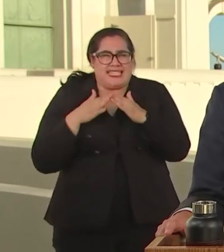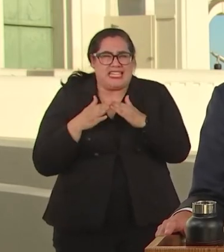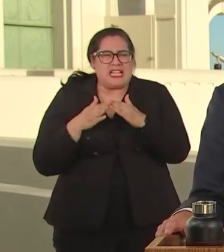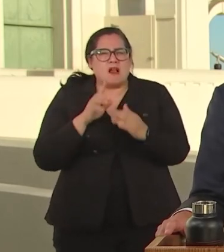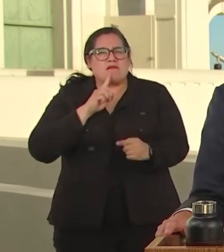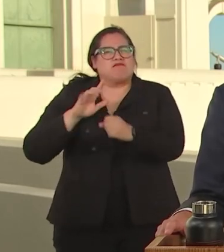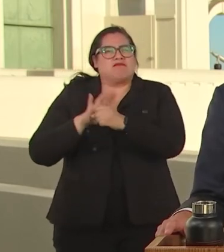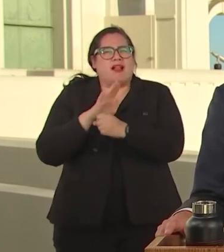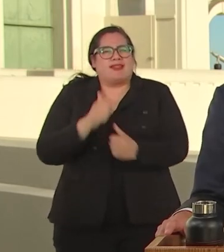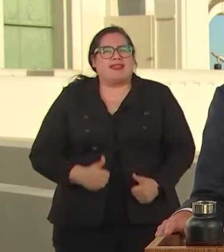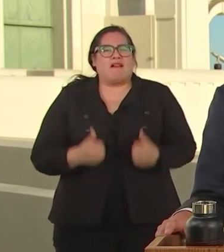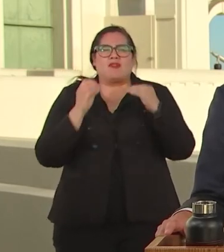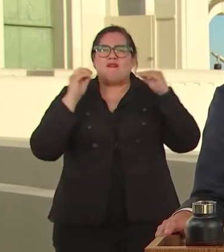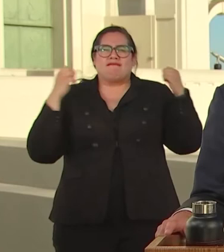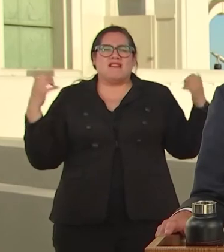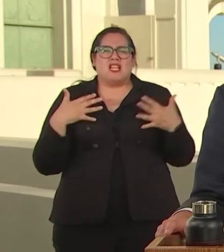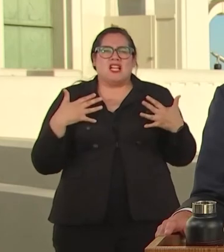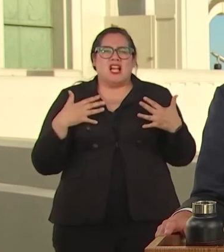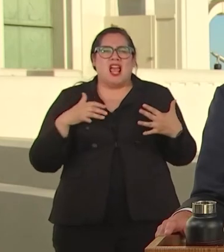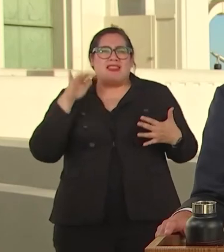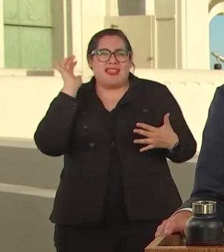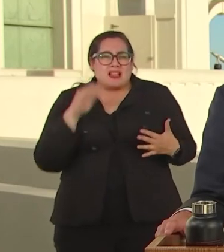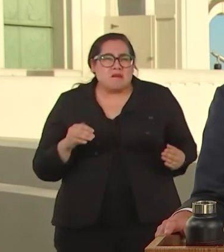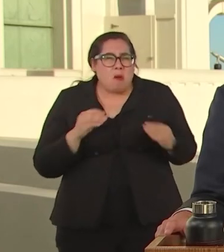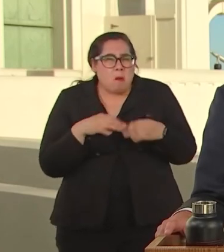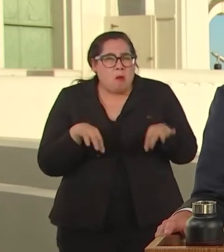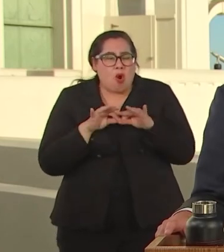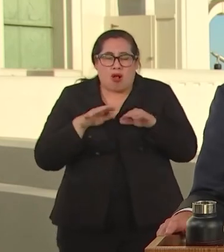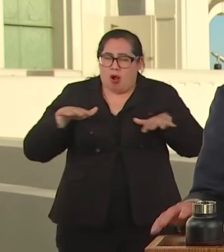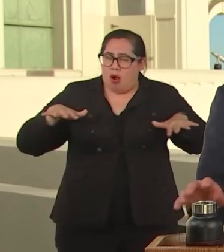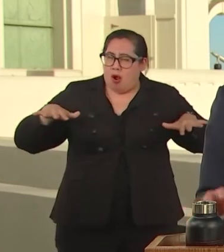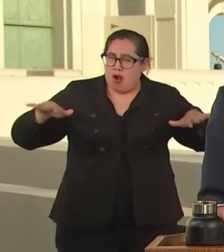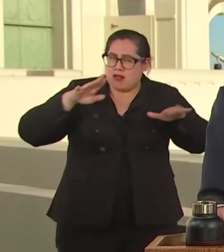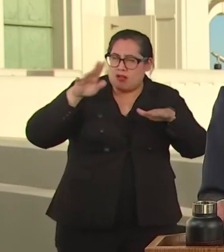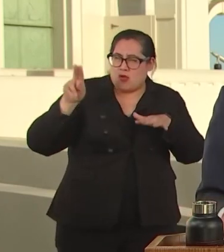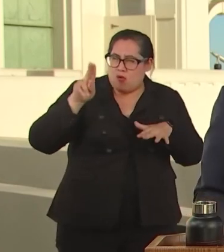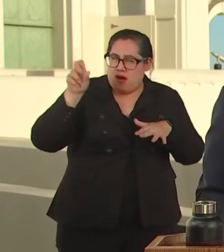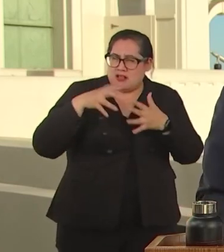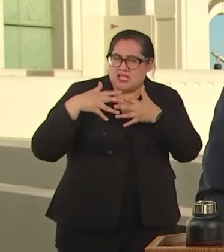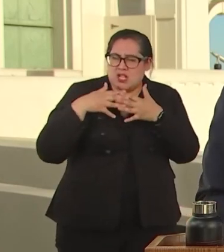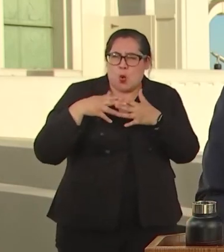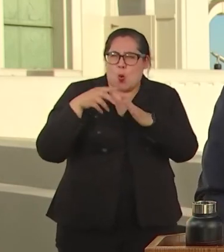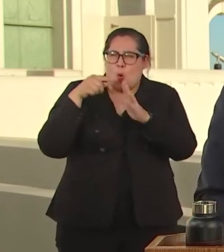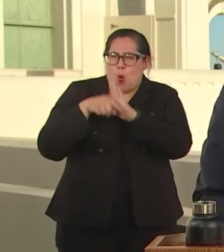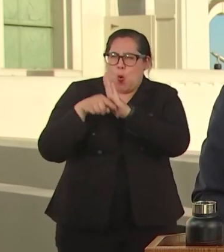ARE RISING. SO PARTS OF THE GUARANTEE IN THIS BUDGET ARE FAMILIAR LIKE MAKING SURE THAT 9-1-1 CALLS